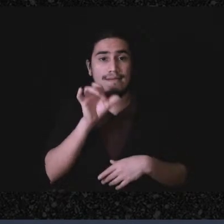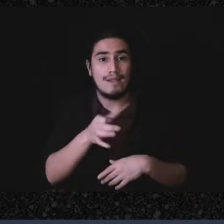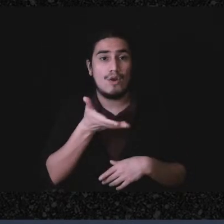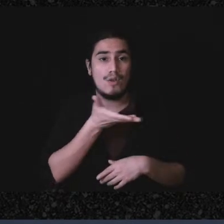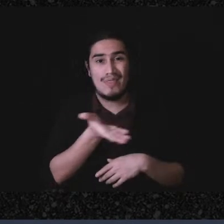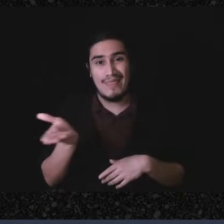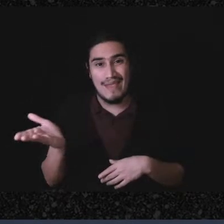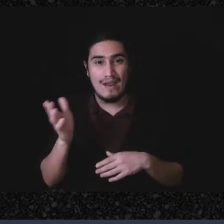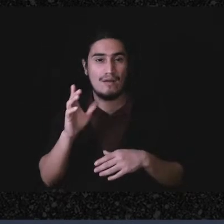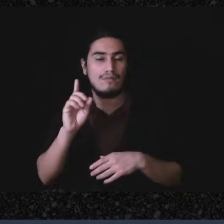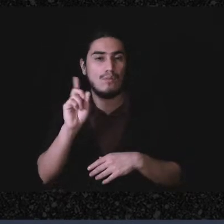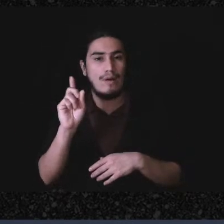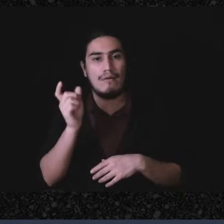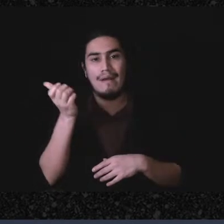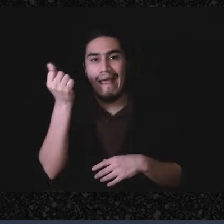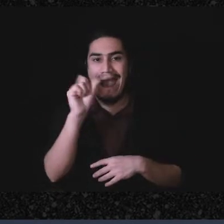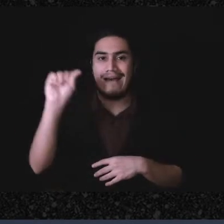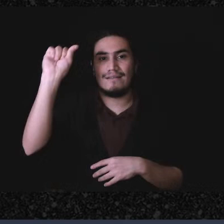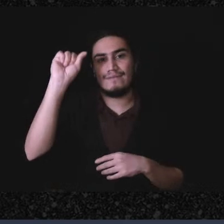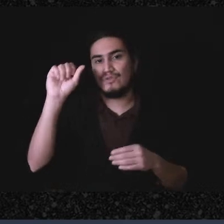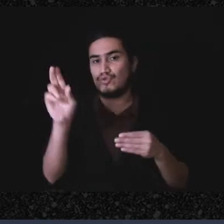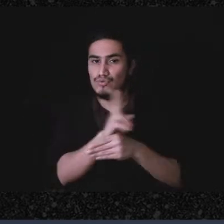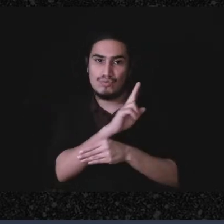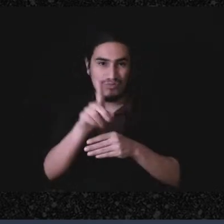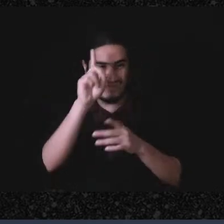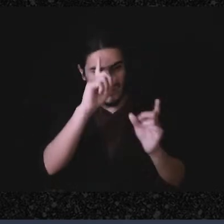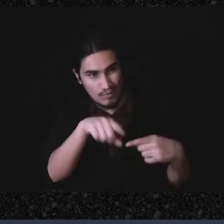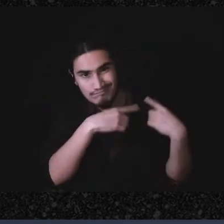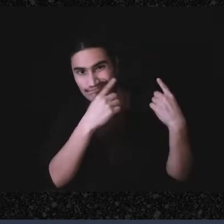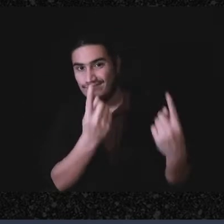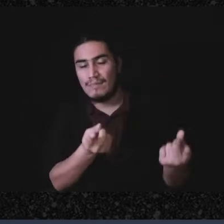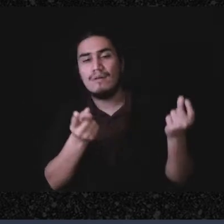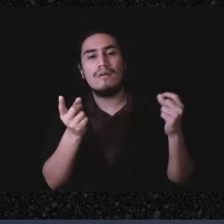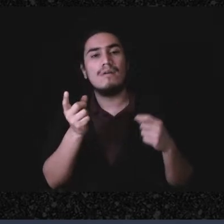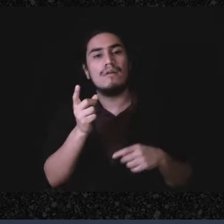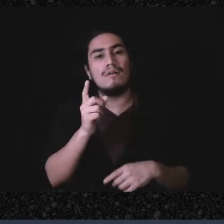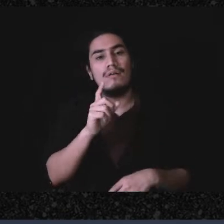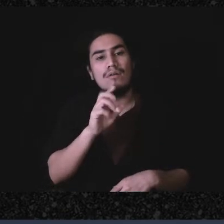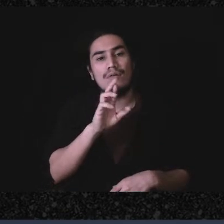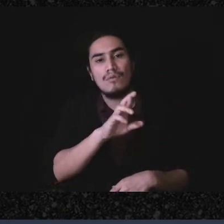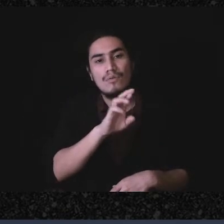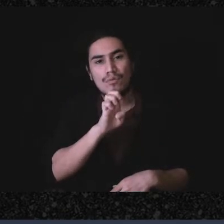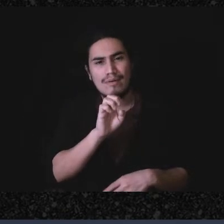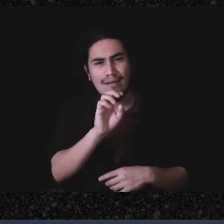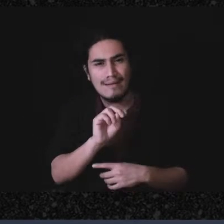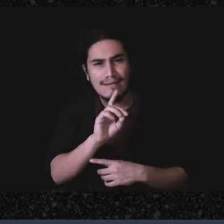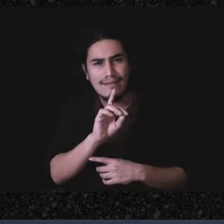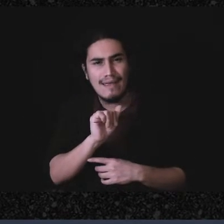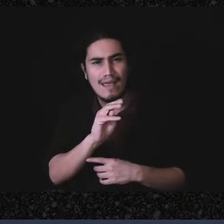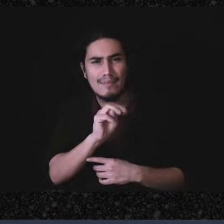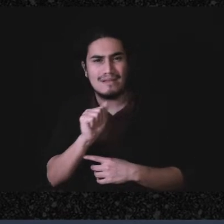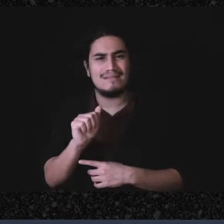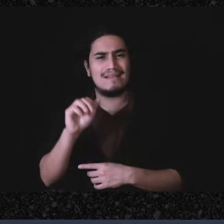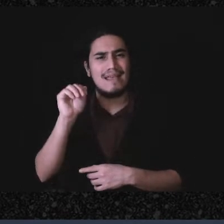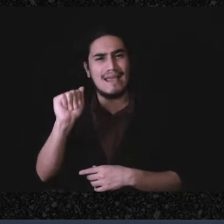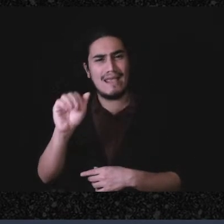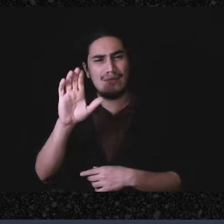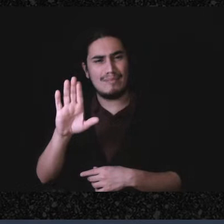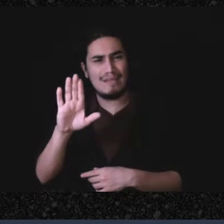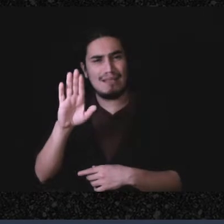for some time, you know, Red Emma's uh ABC No Rio, you know, in New York, Mayday